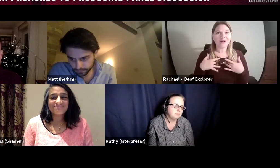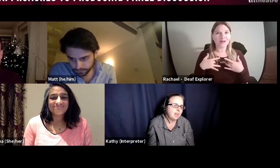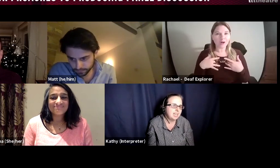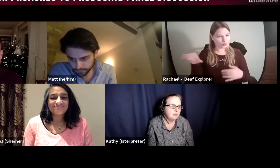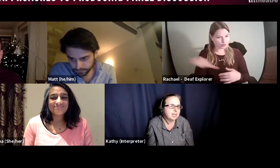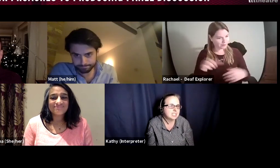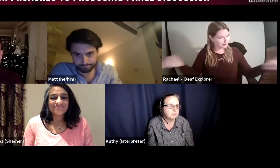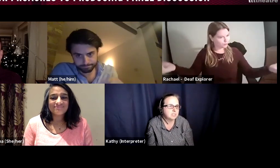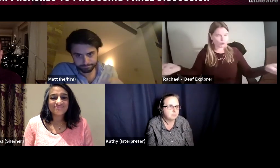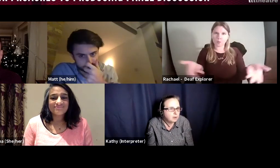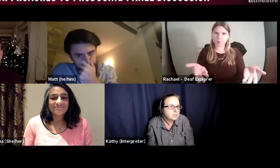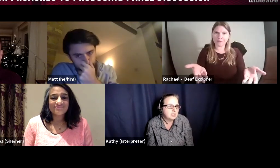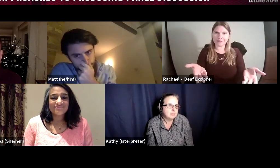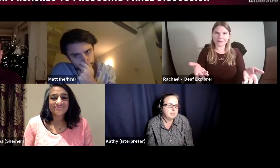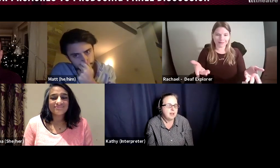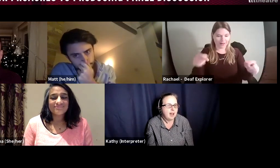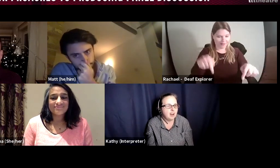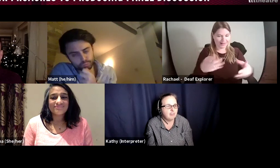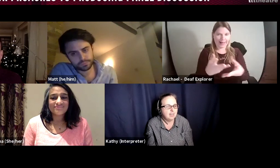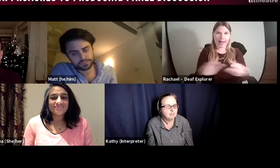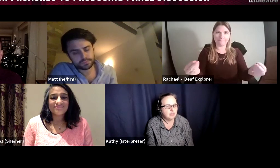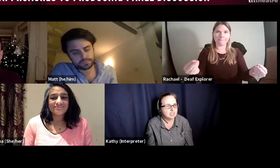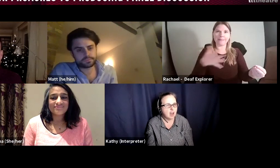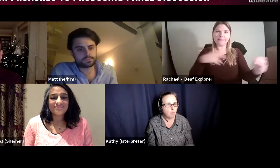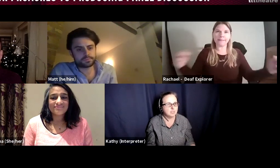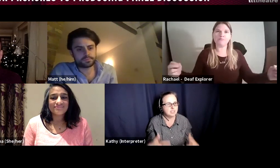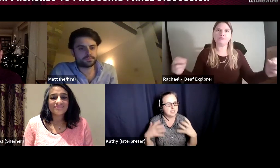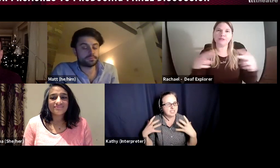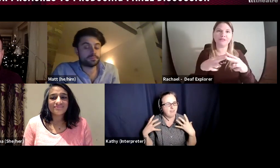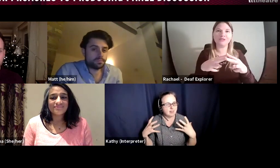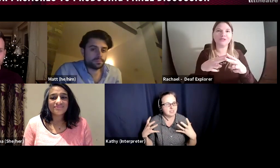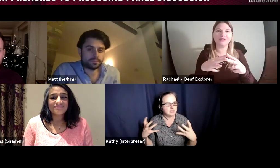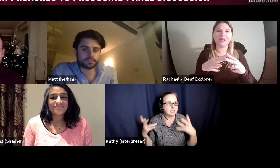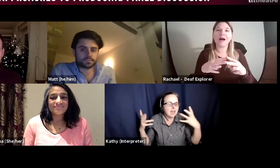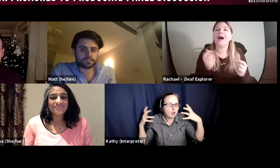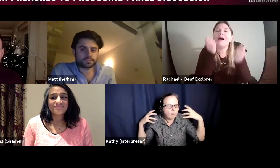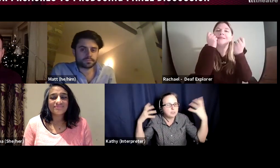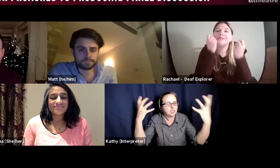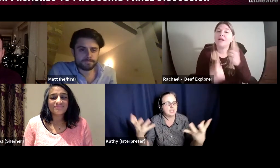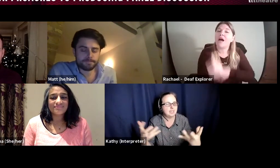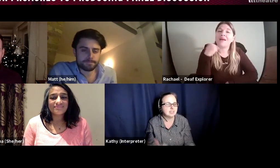had never been exposed to them and I realised I wanted these deaf artists to get opportunities